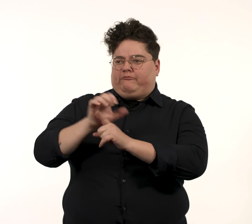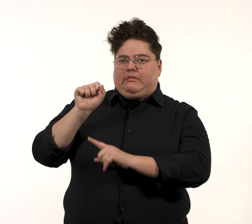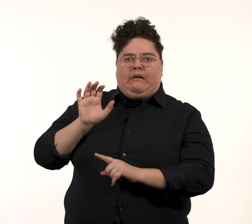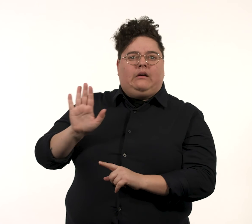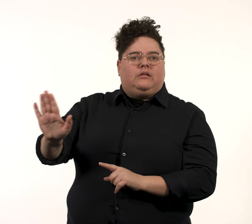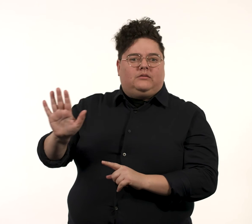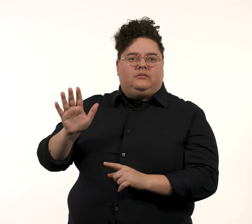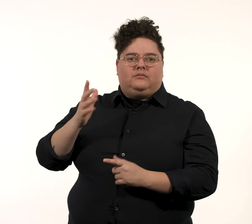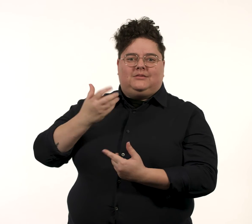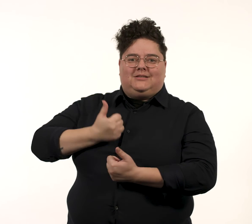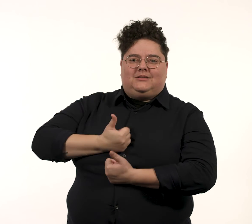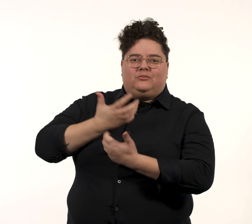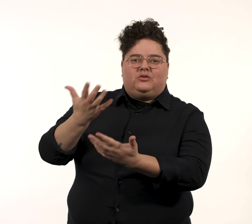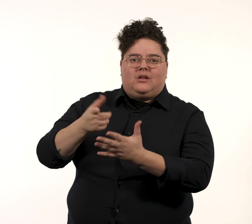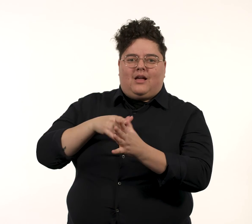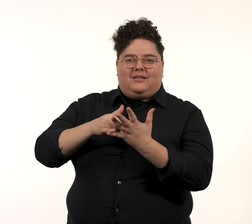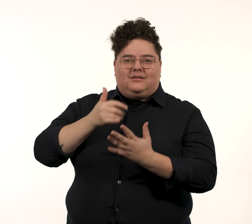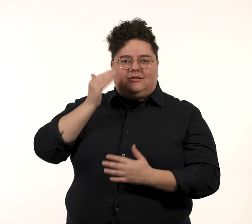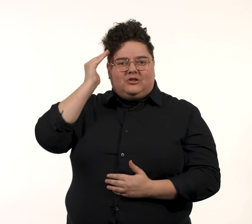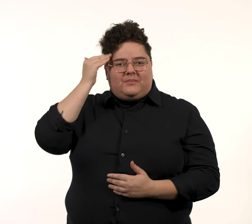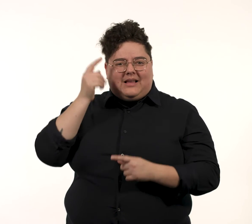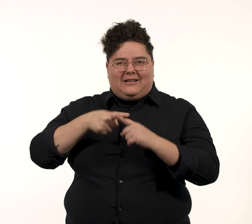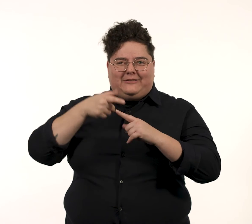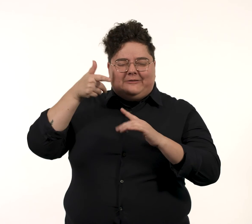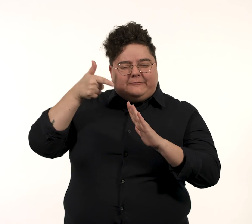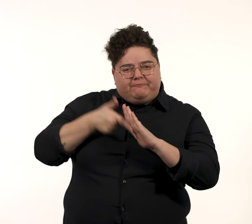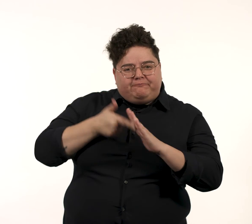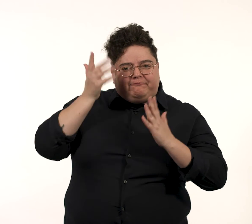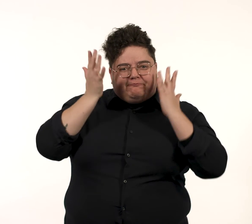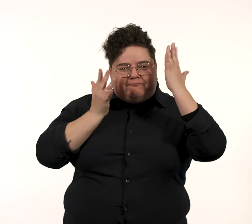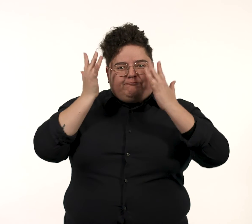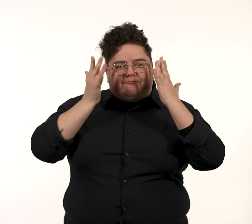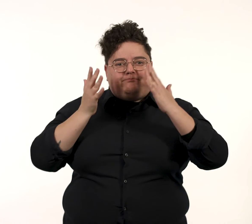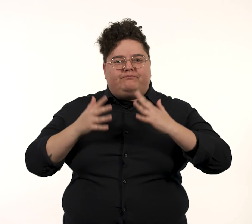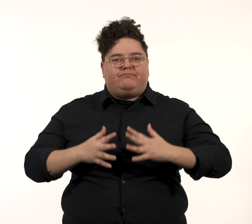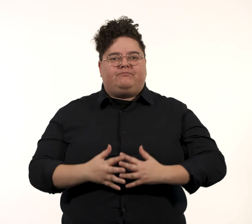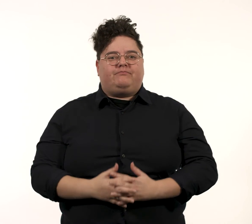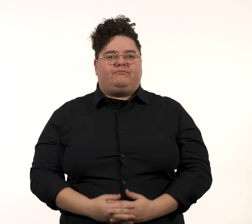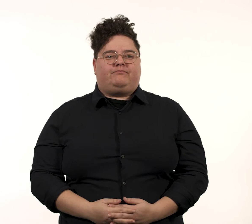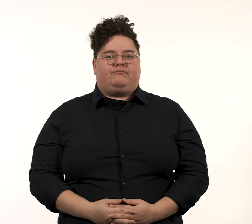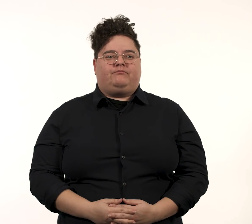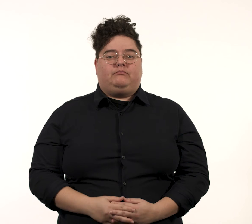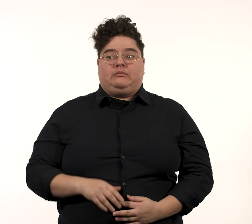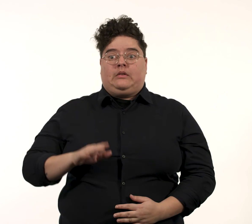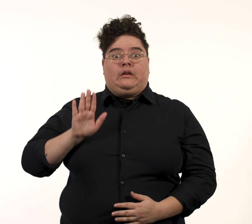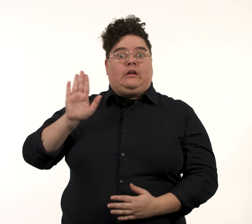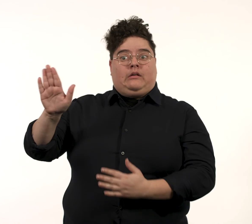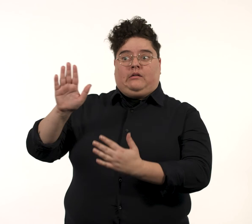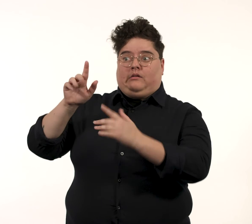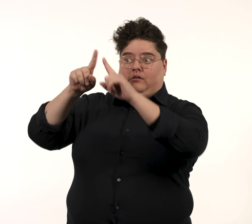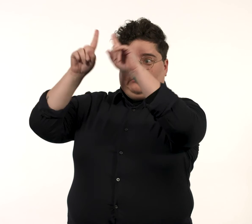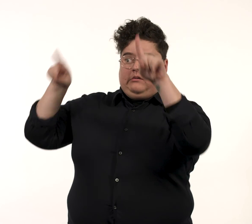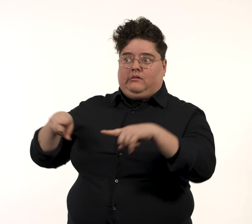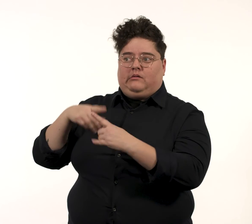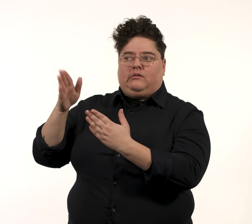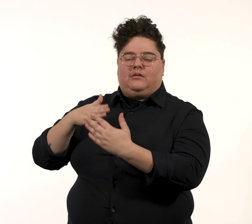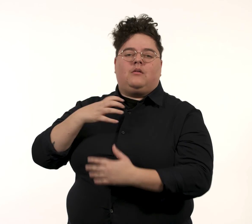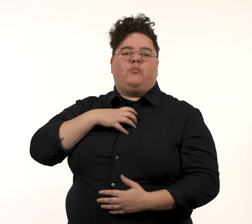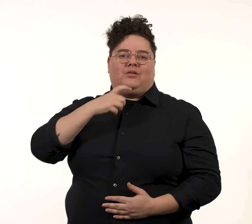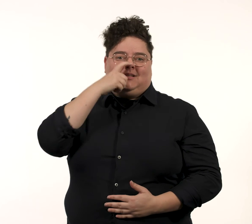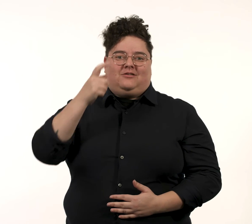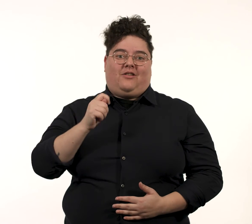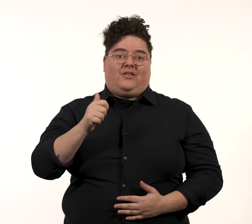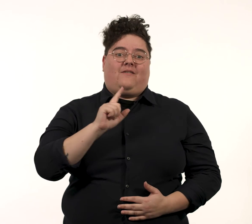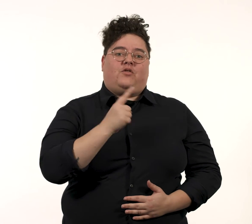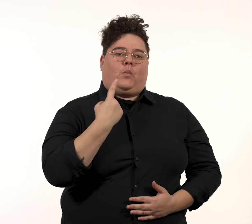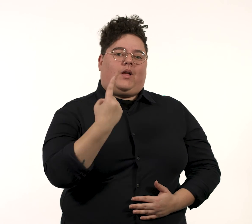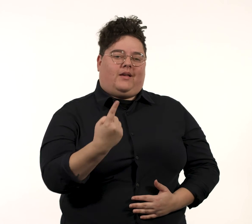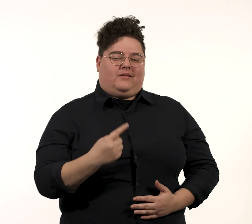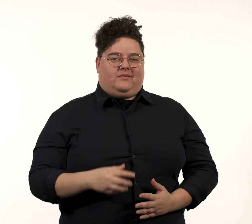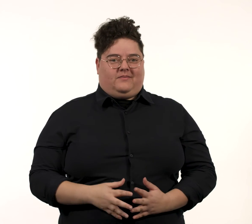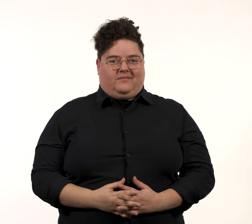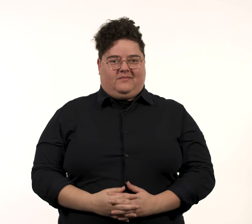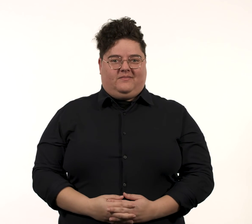Felix also wanted to reference to classical portraiture through composition and lighting with